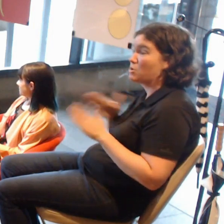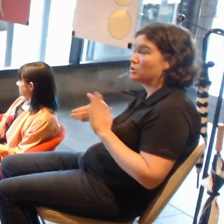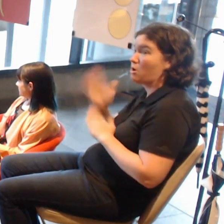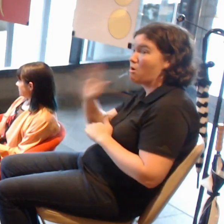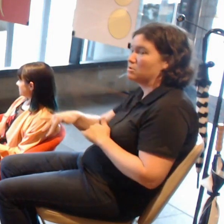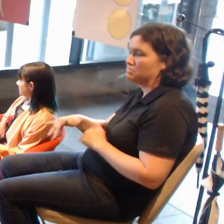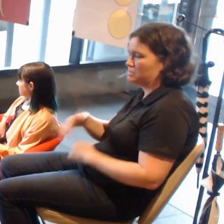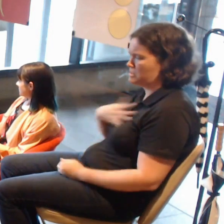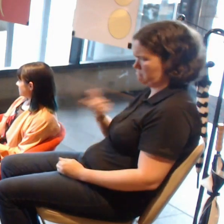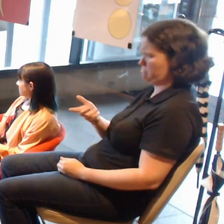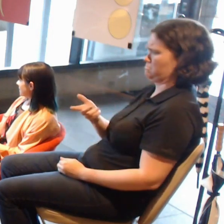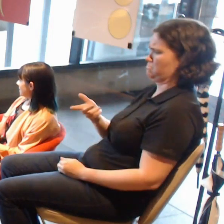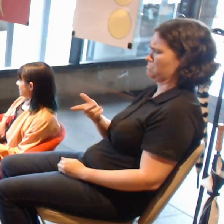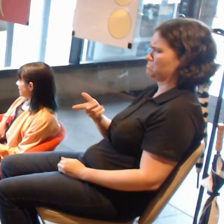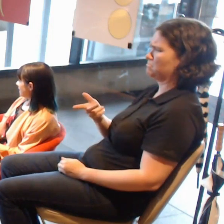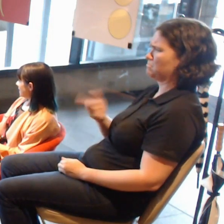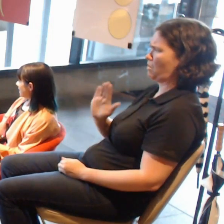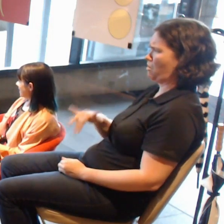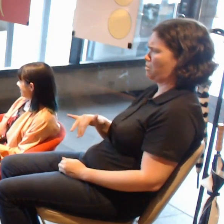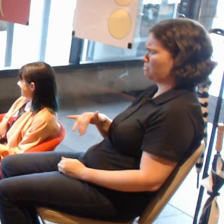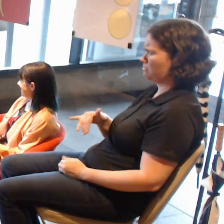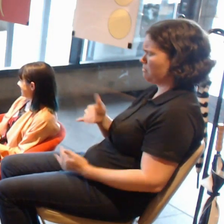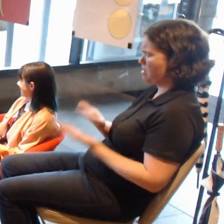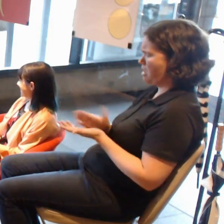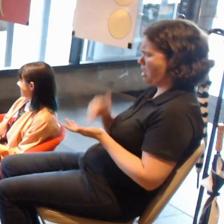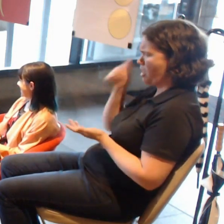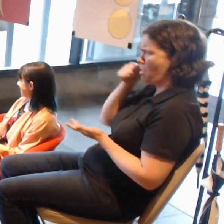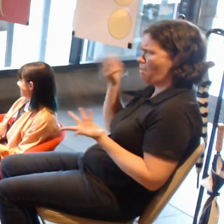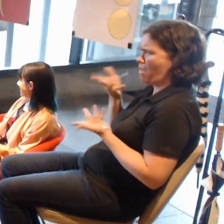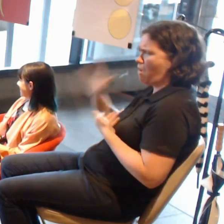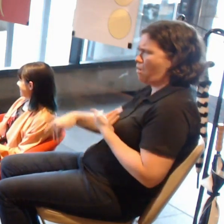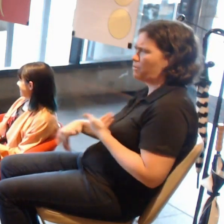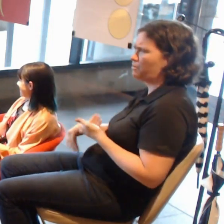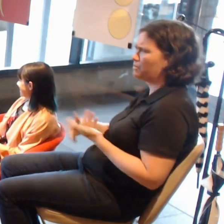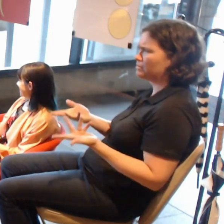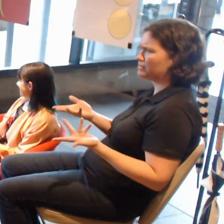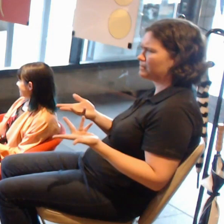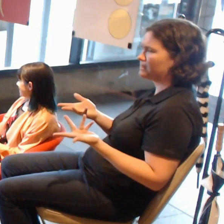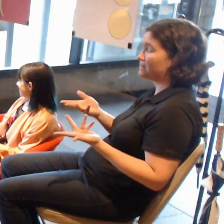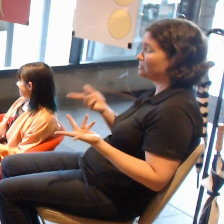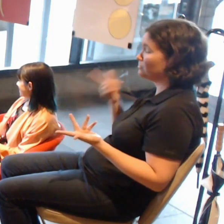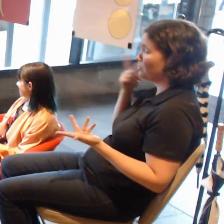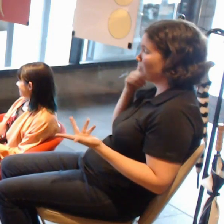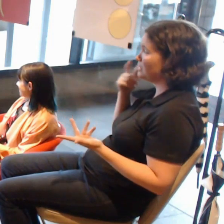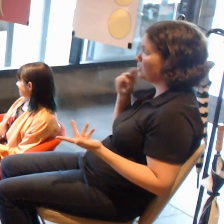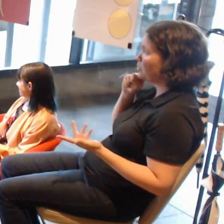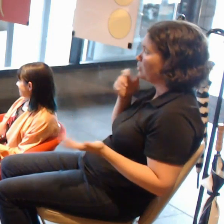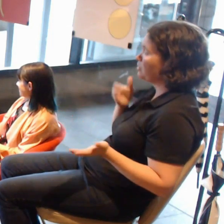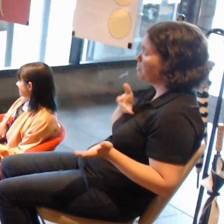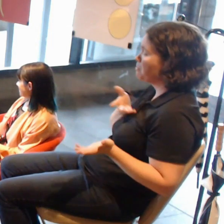Do you see this as moving into a comfortable space with us? Where do you see that being?